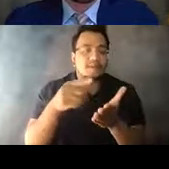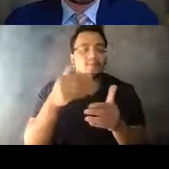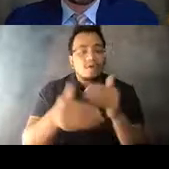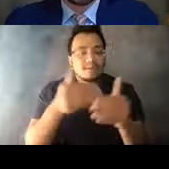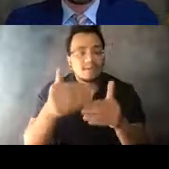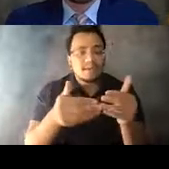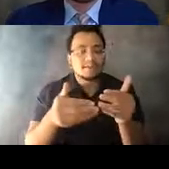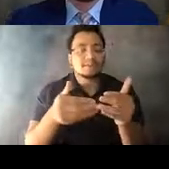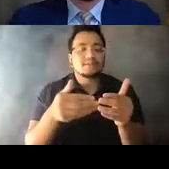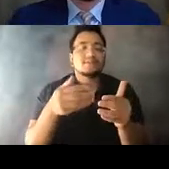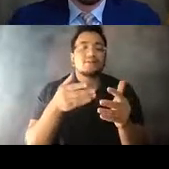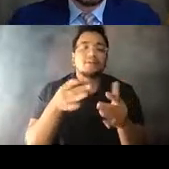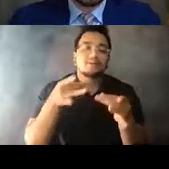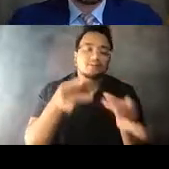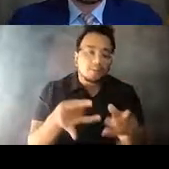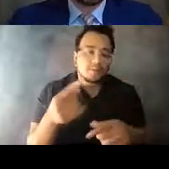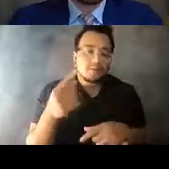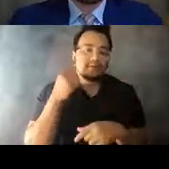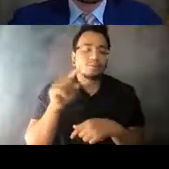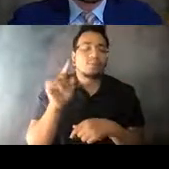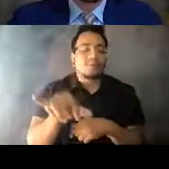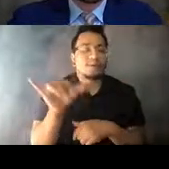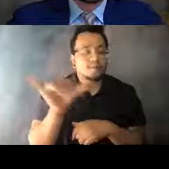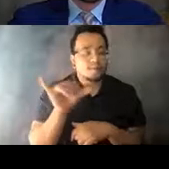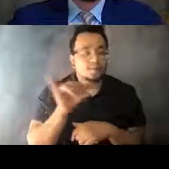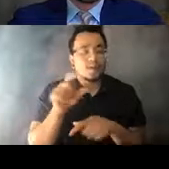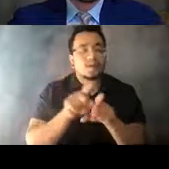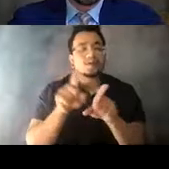and administrations, to supporting transit agencies nationwide.